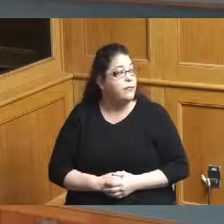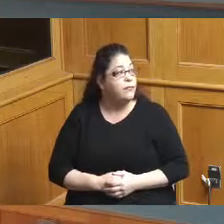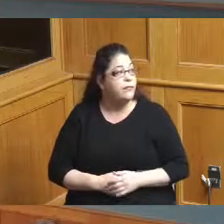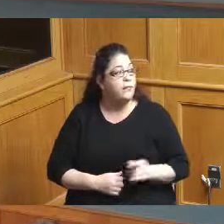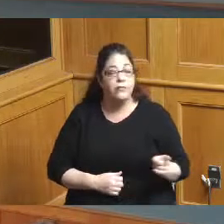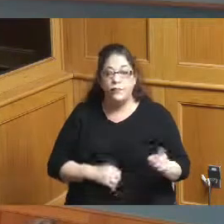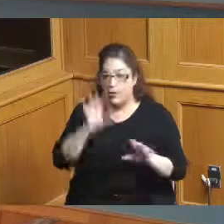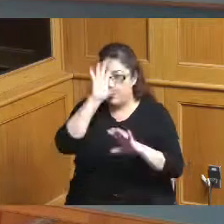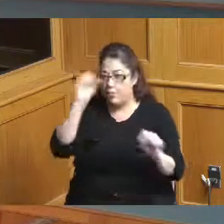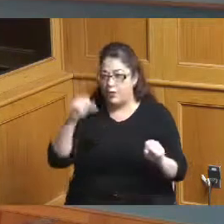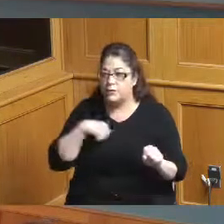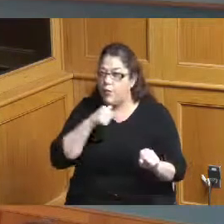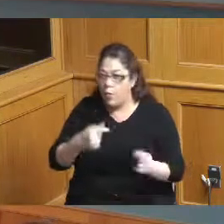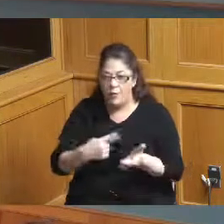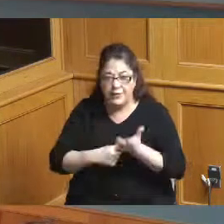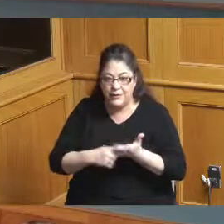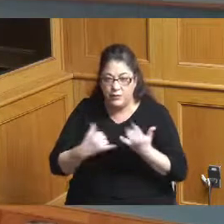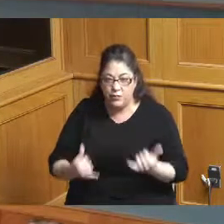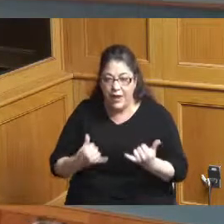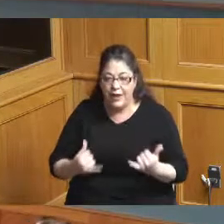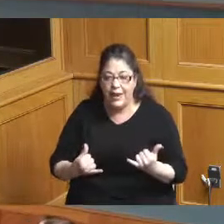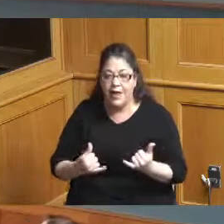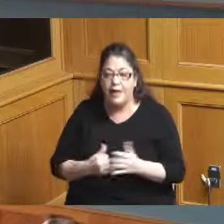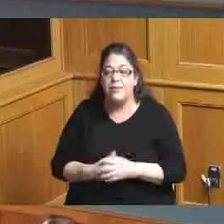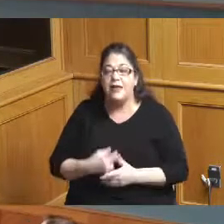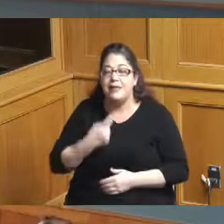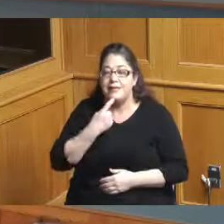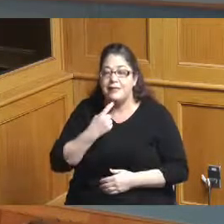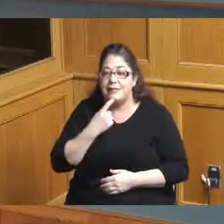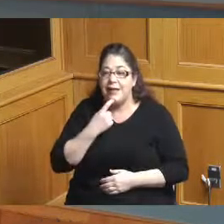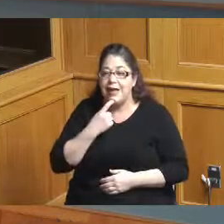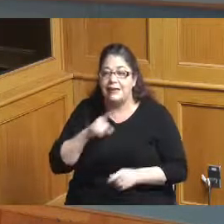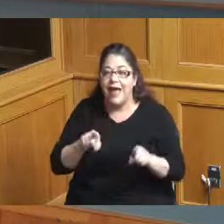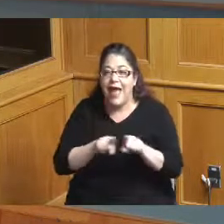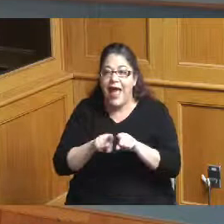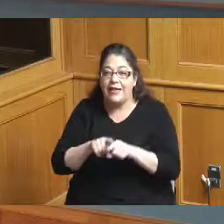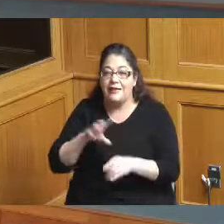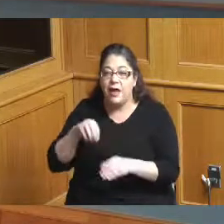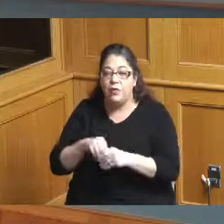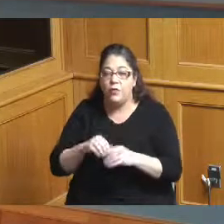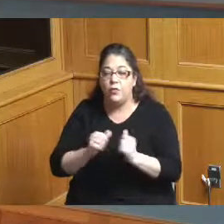going to discuss right now but I wanted to whereas it says as included in our attached scope of work